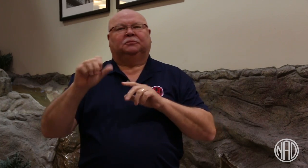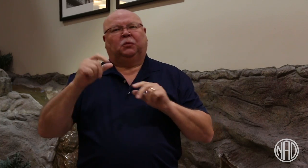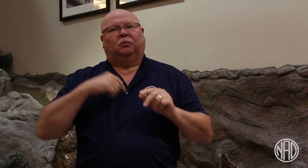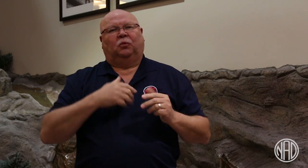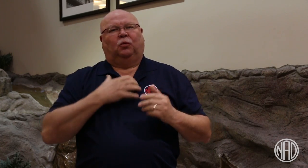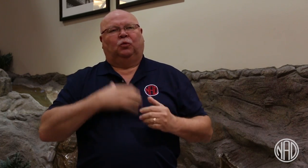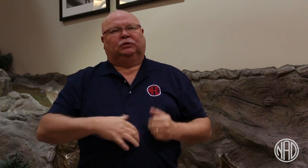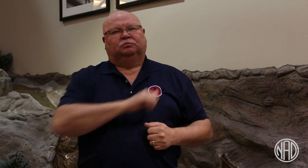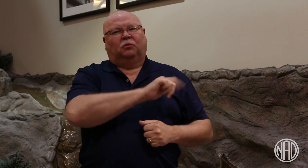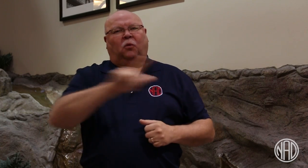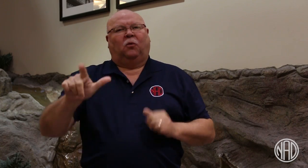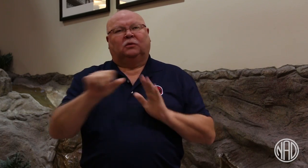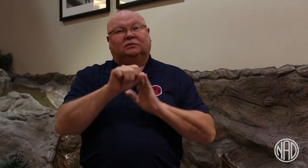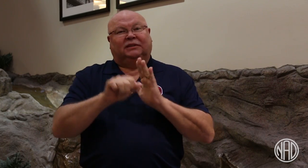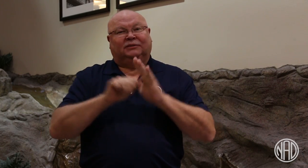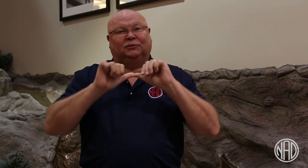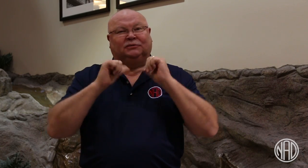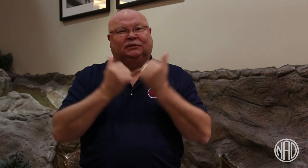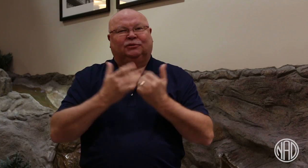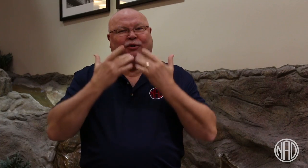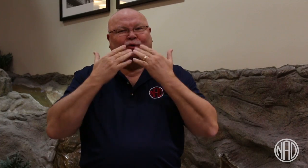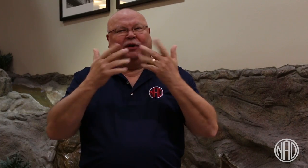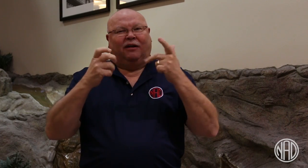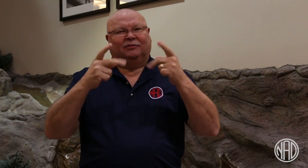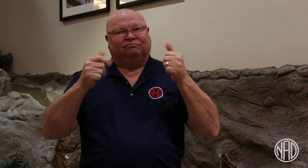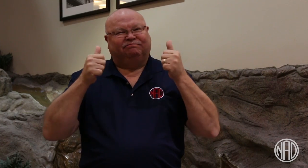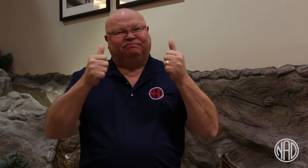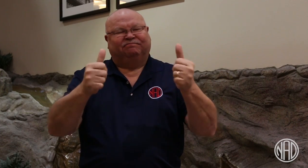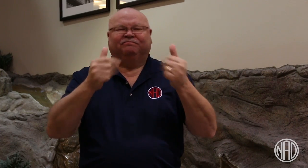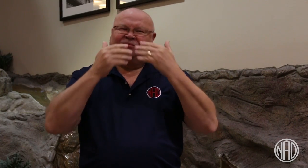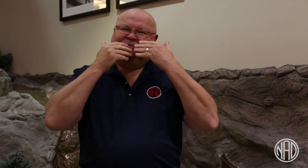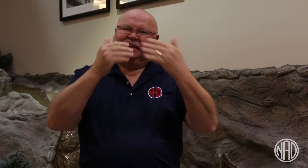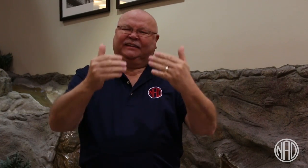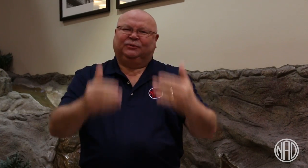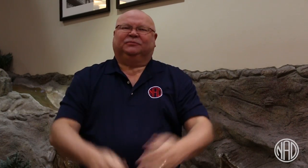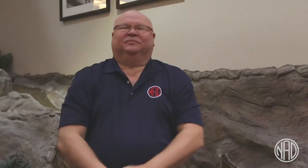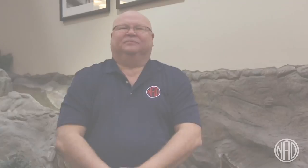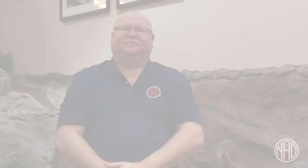We wish all State Associations good luck during this time! Thank you.